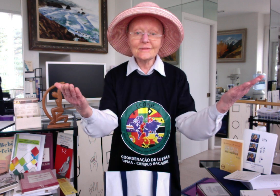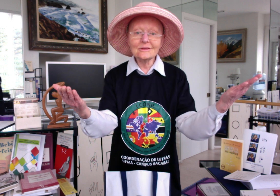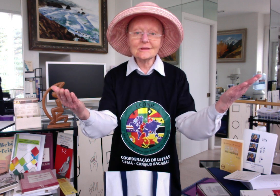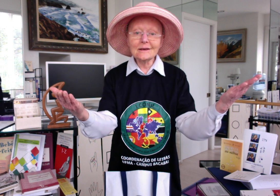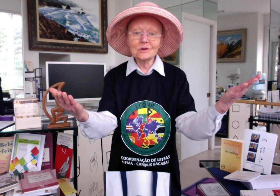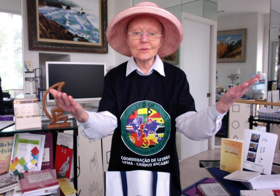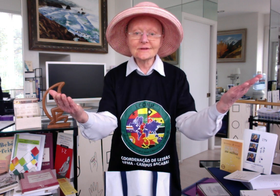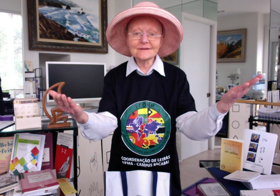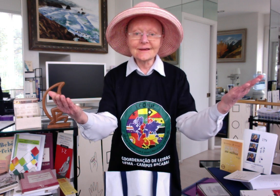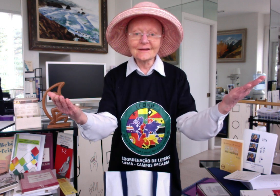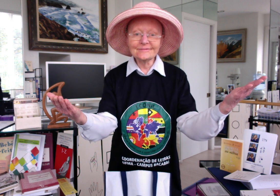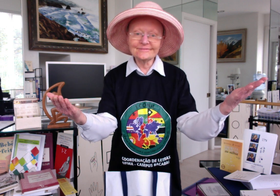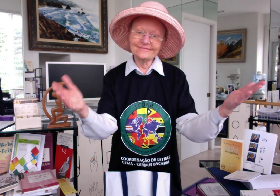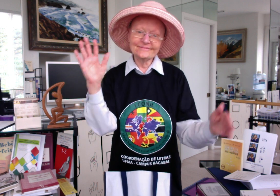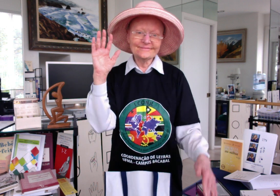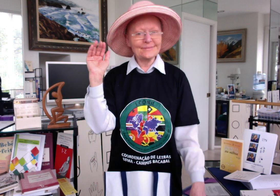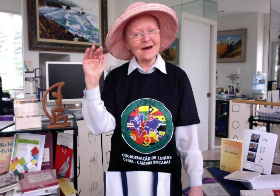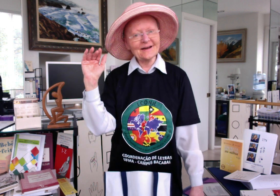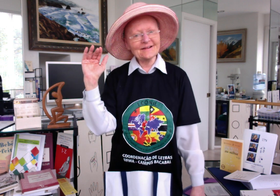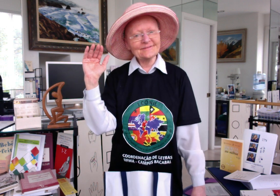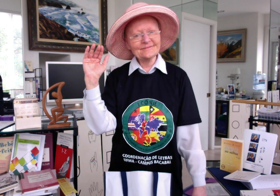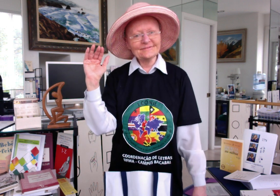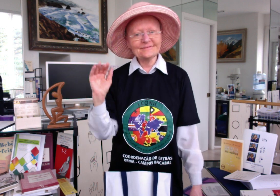thank you once again! Bye ;-)